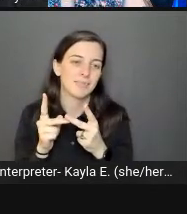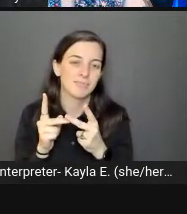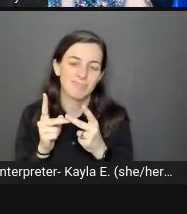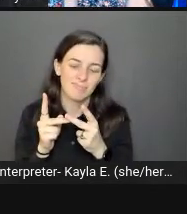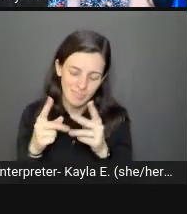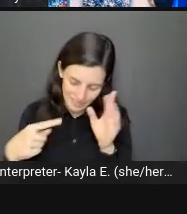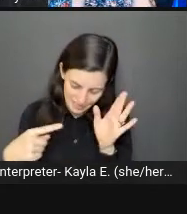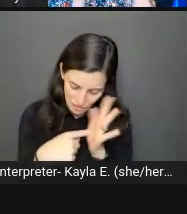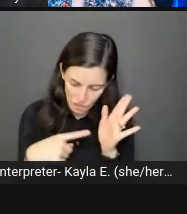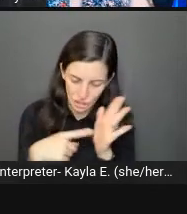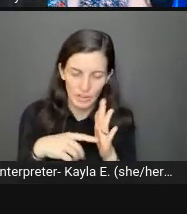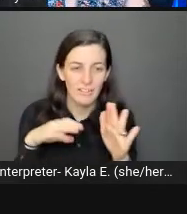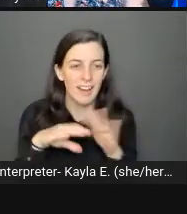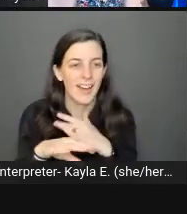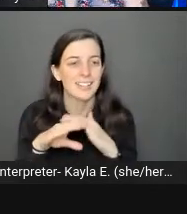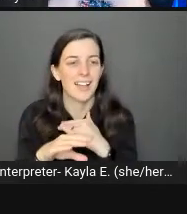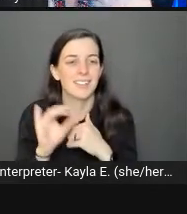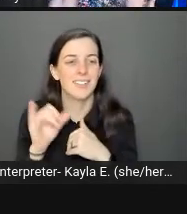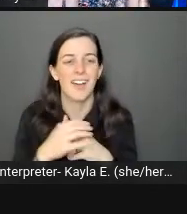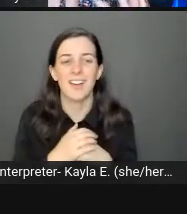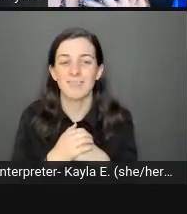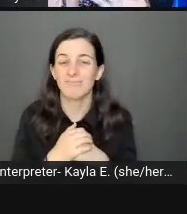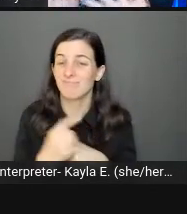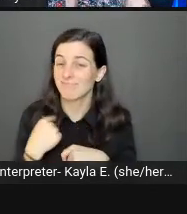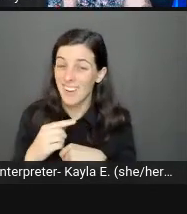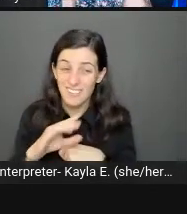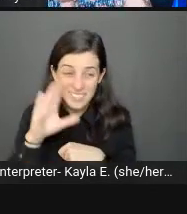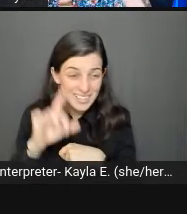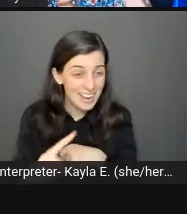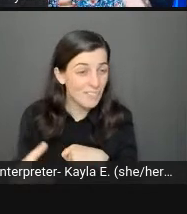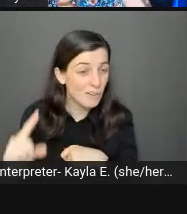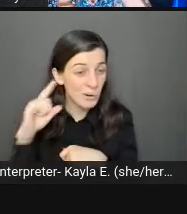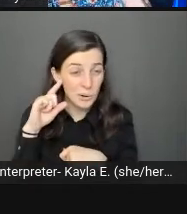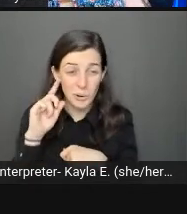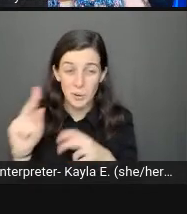I don't think I've ever heard people really focus on that before,